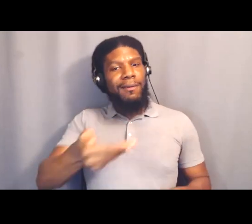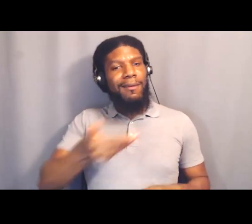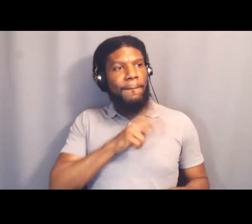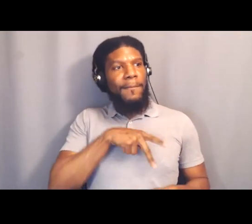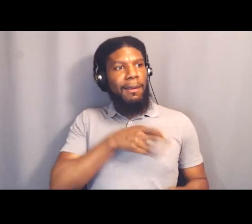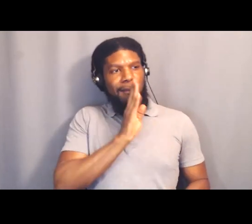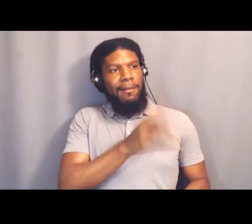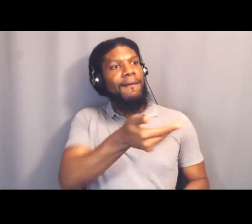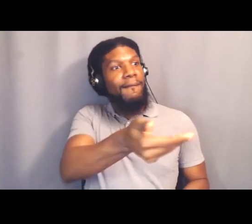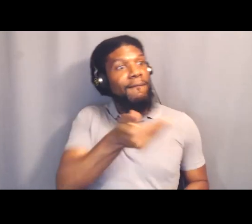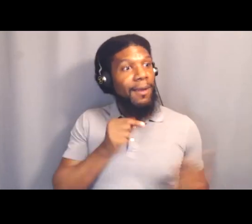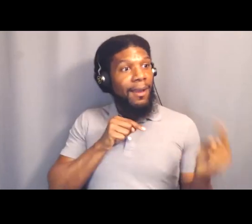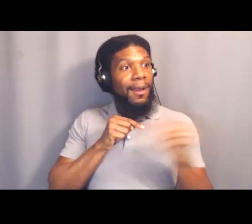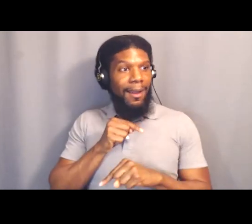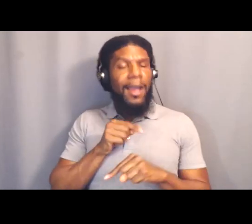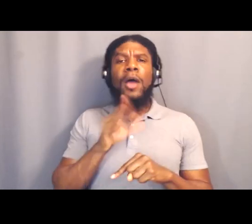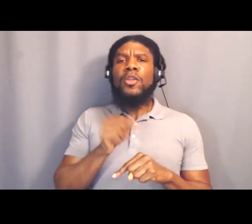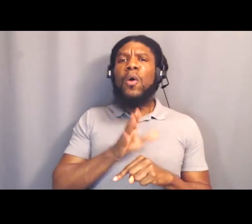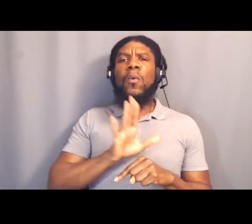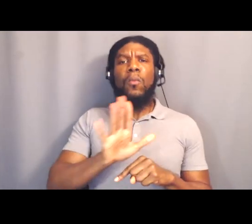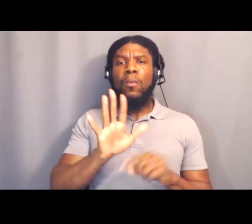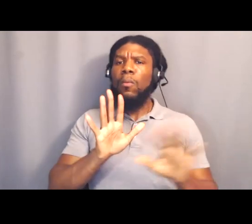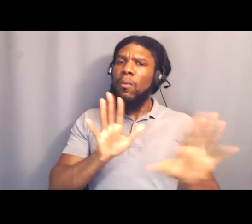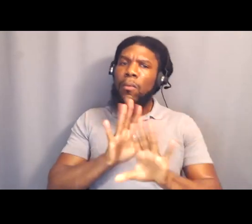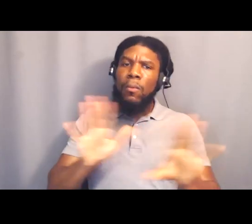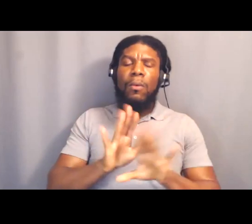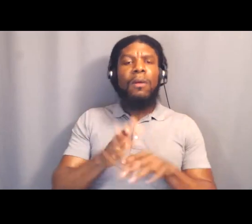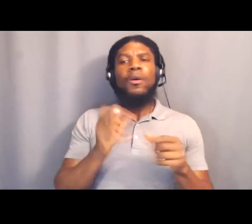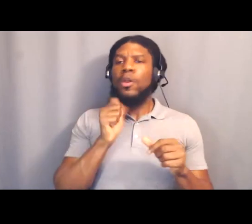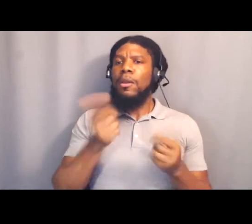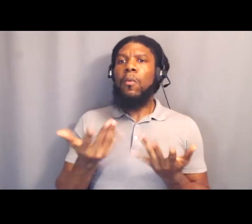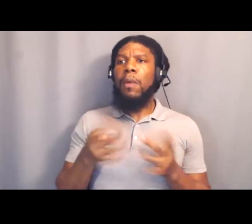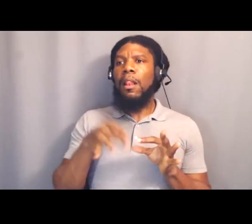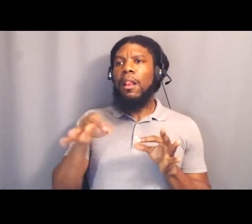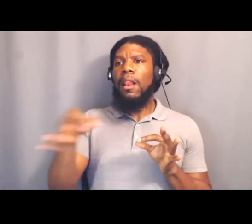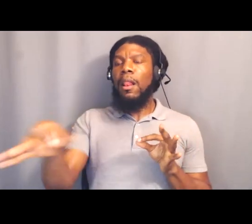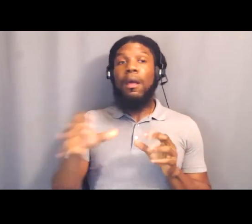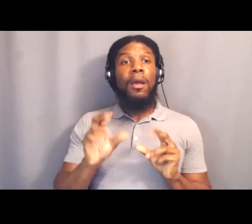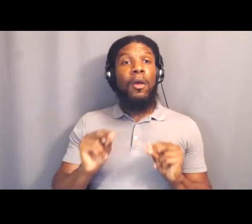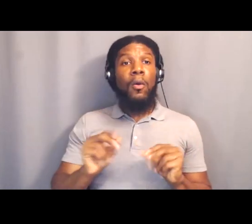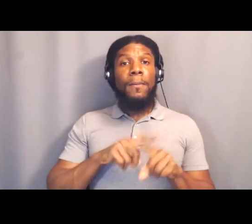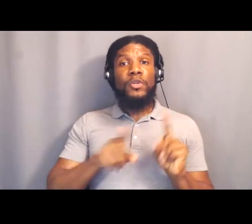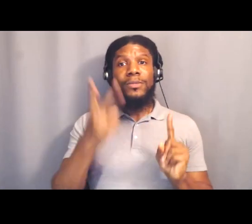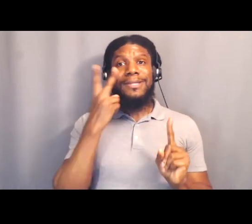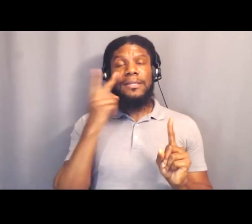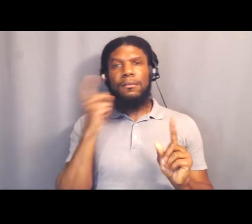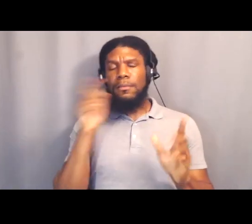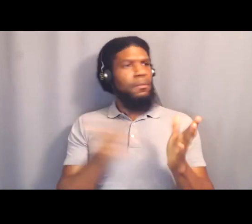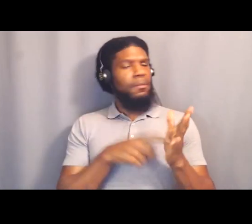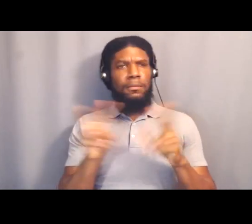And I wanna challenge our group to not wait for a personal invitation. If you see something that's important, see a post,